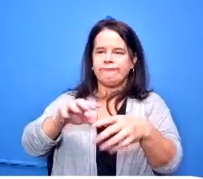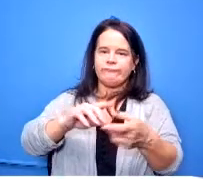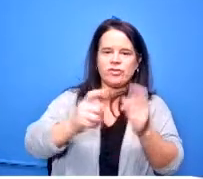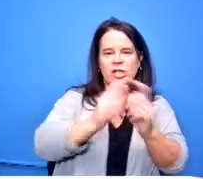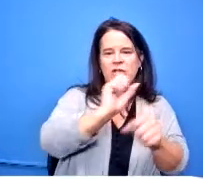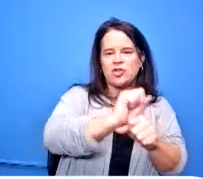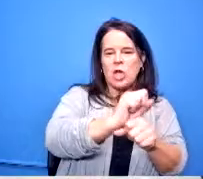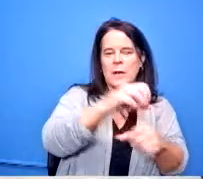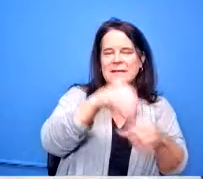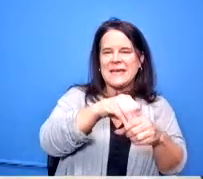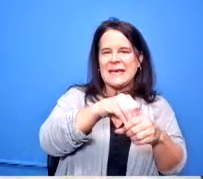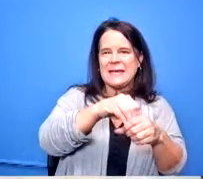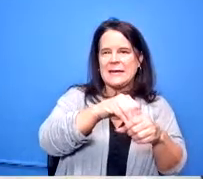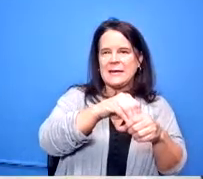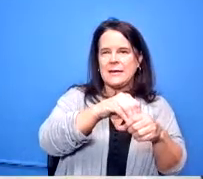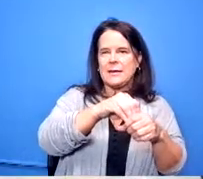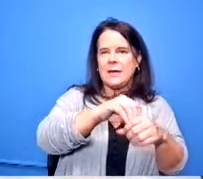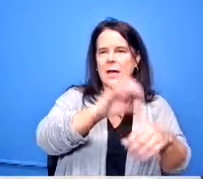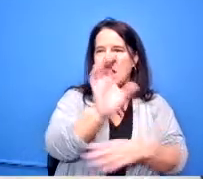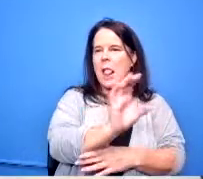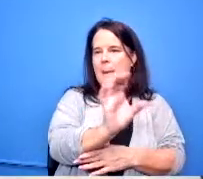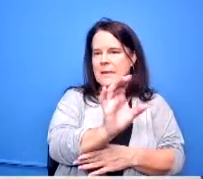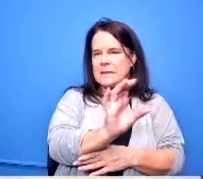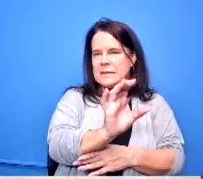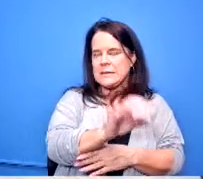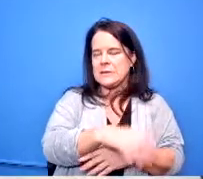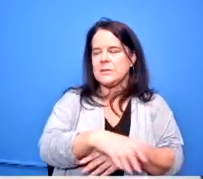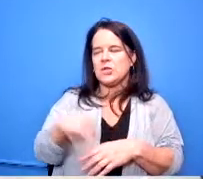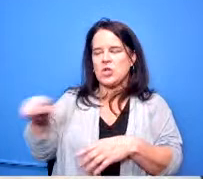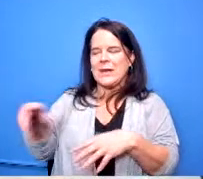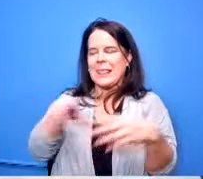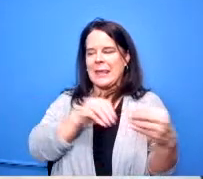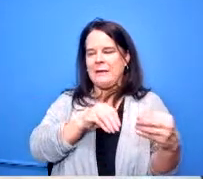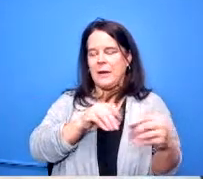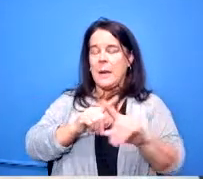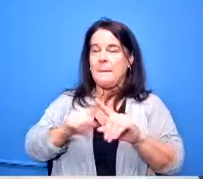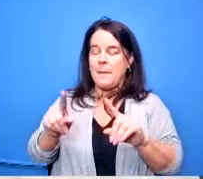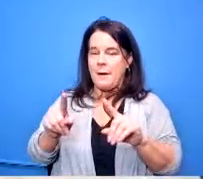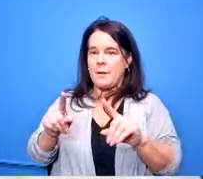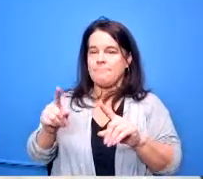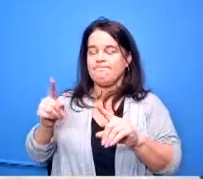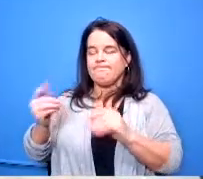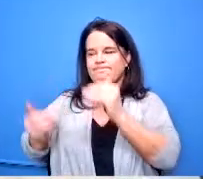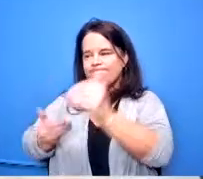be leaving us but what we're planning on doing until we find the appropriate replacement is